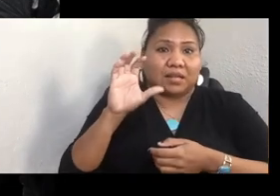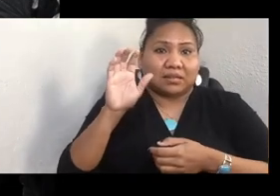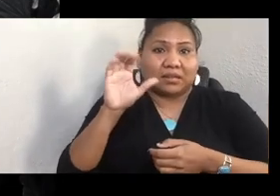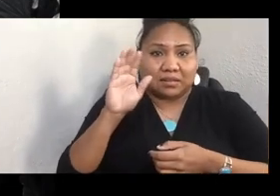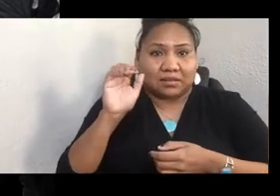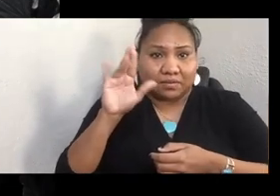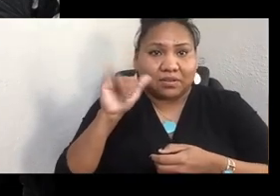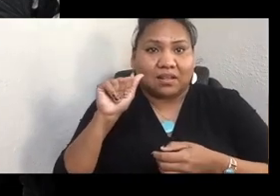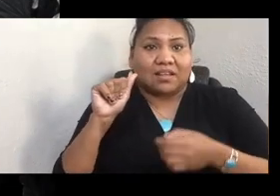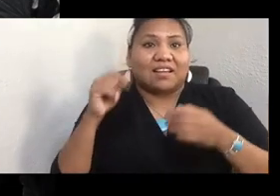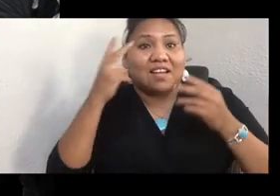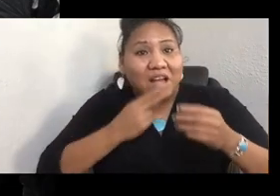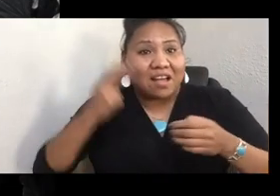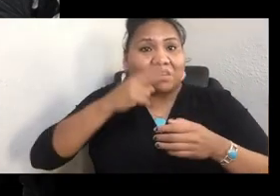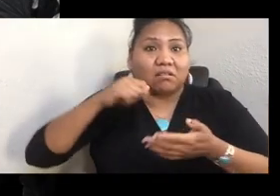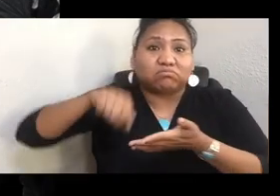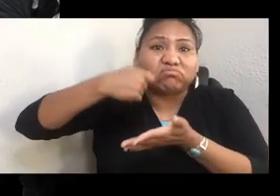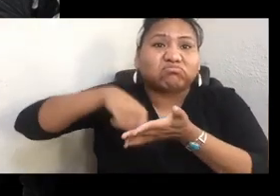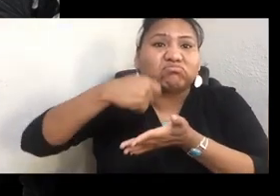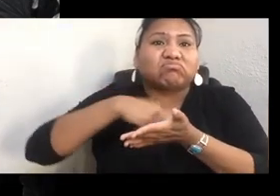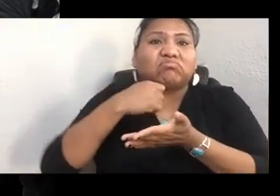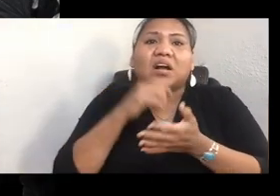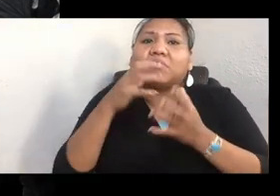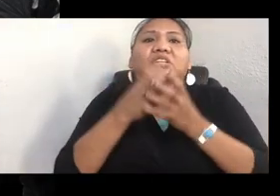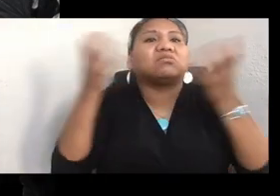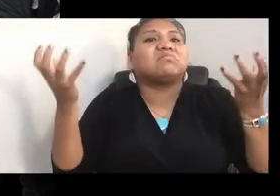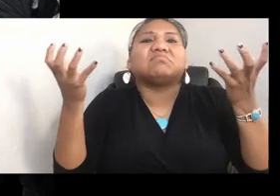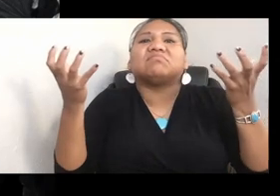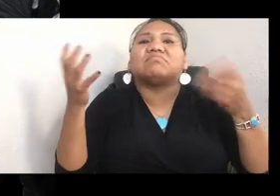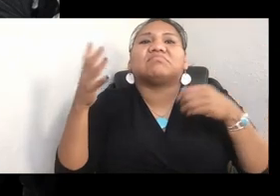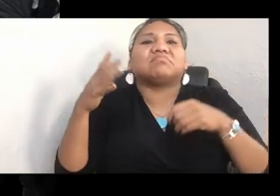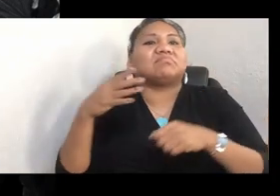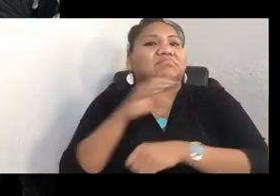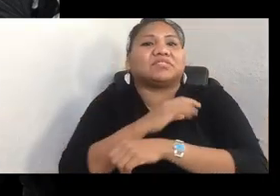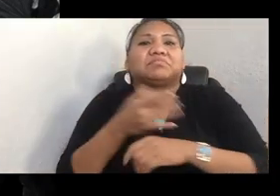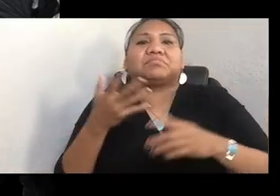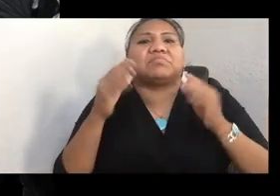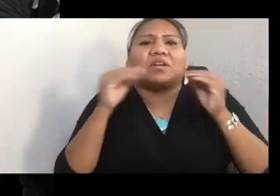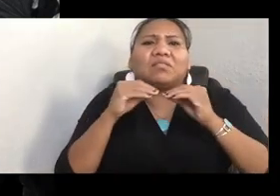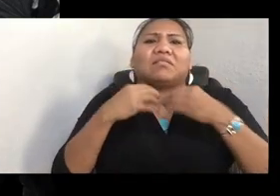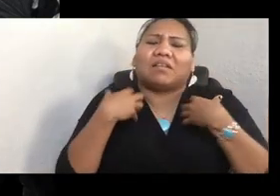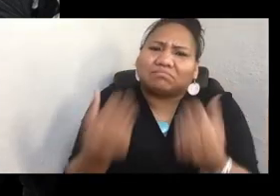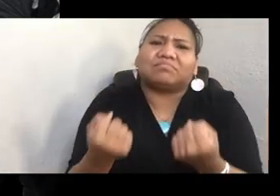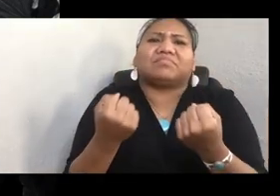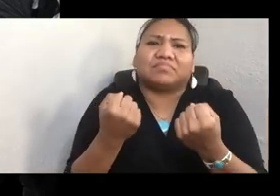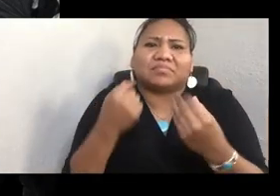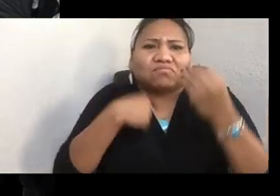have a low incidence of colon cancer and stuff. So actually, it's more healthy to eat that poi, that sour poi, but fresh is kind of sweet.